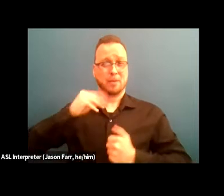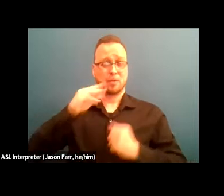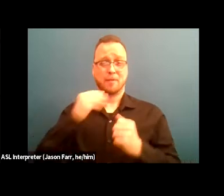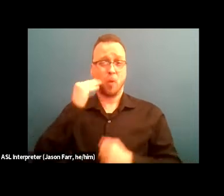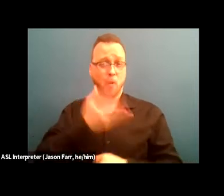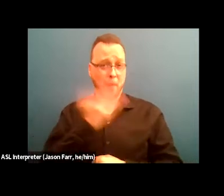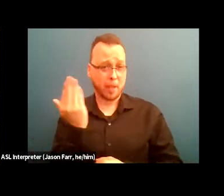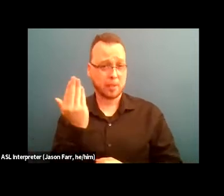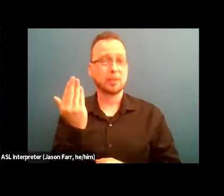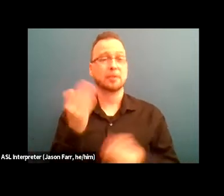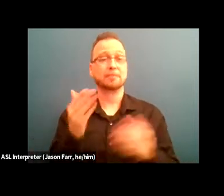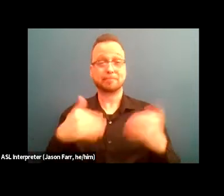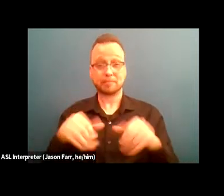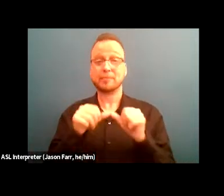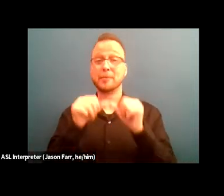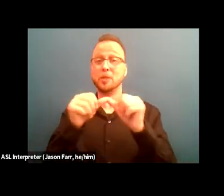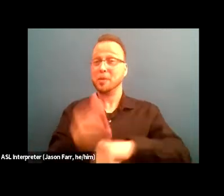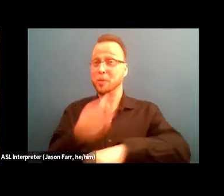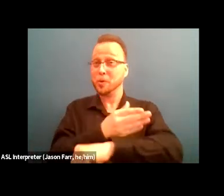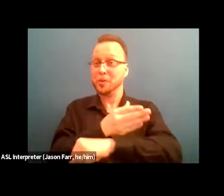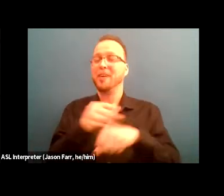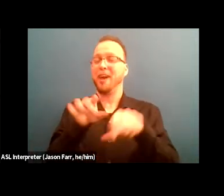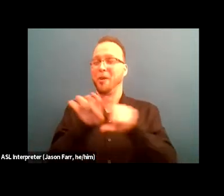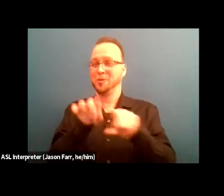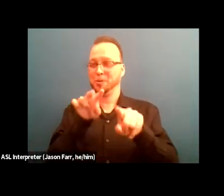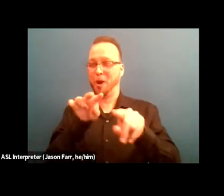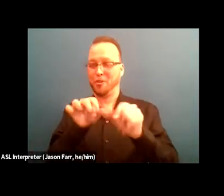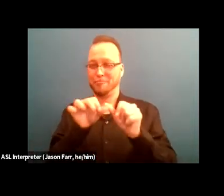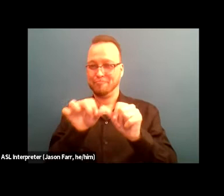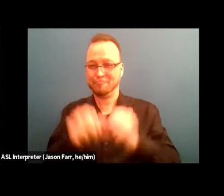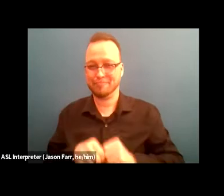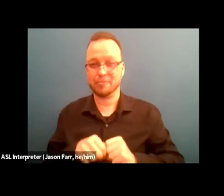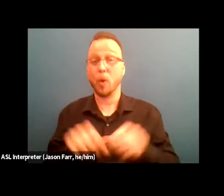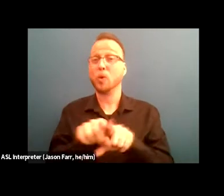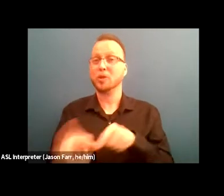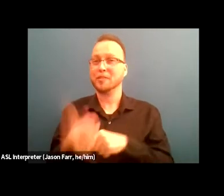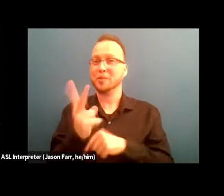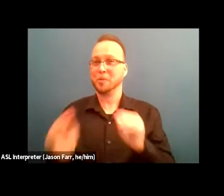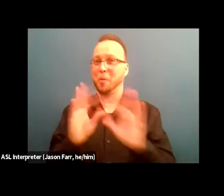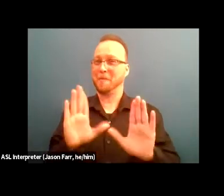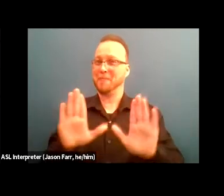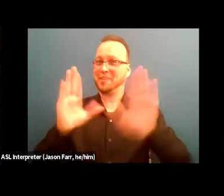continuous improvement and monitoring. We also have two more fantastic presentations to share with you. First, we'll hear from Miracles Club